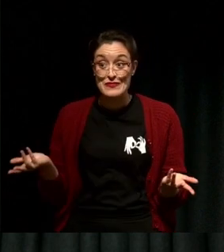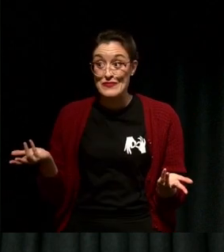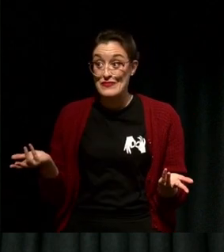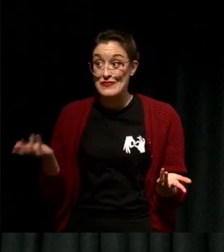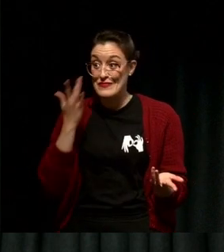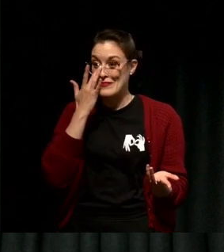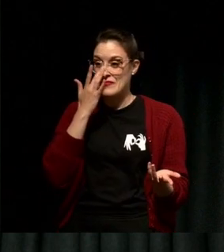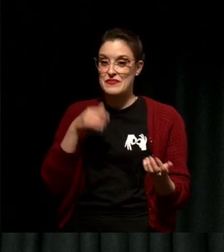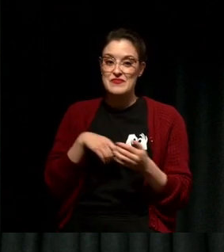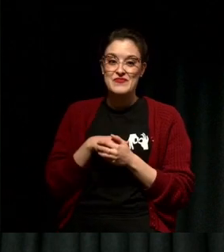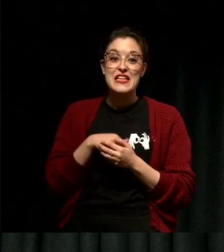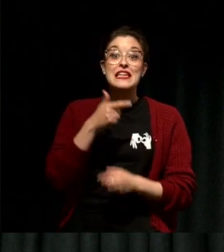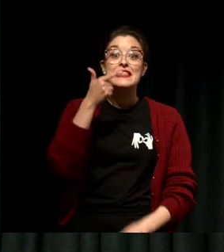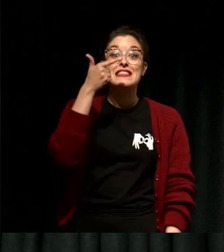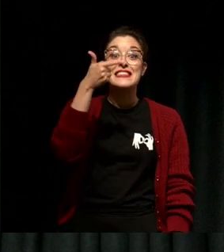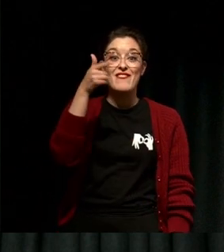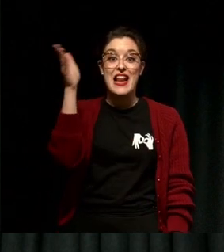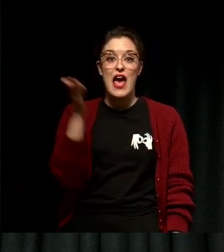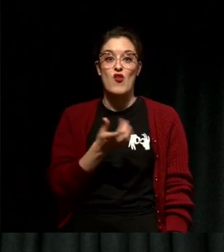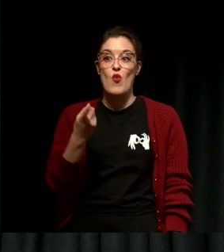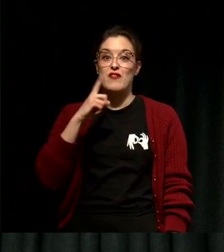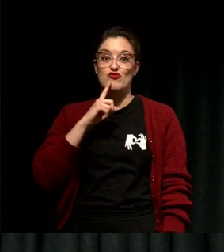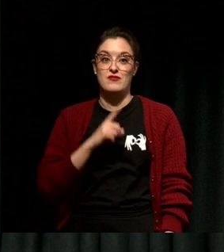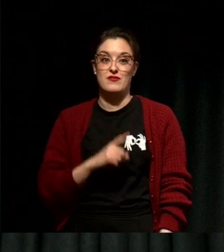I got a 7 out of 100.